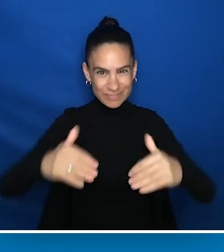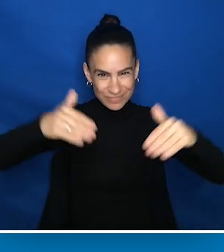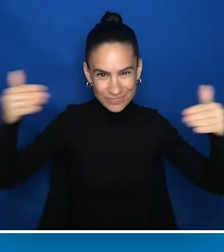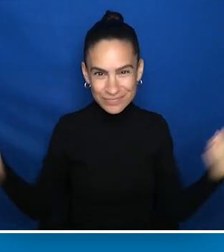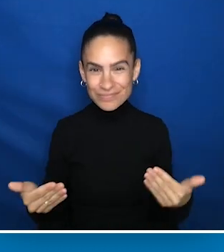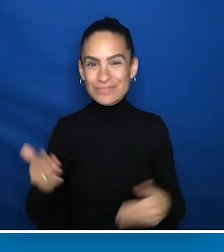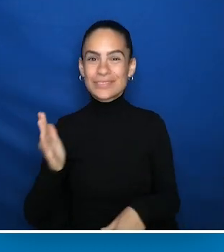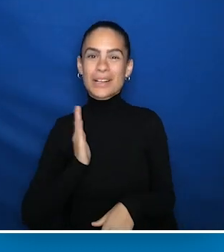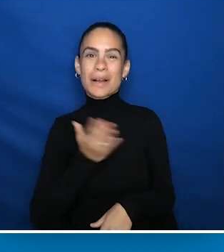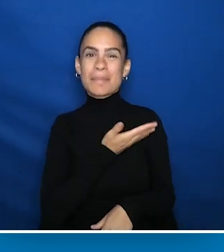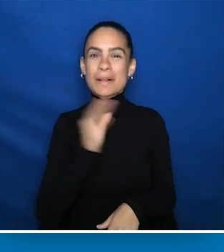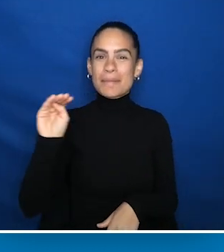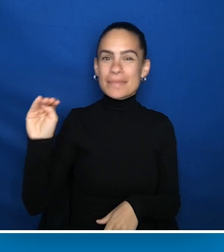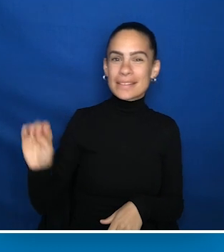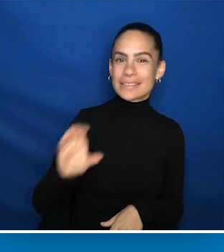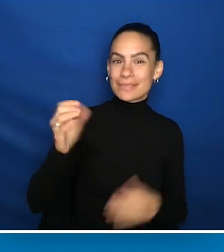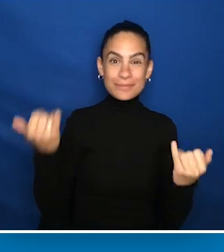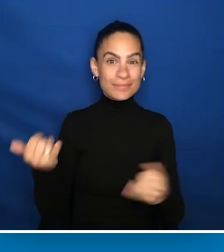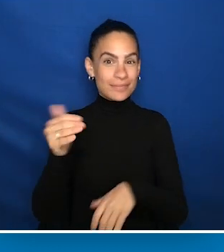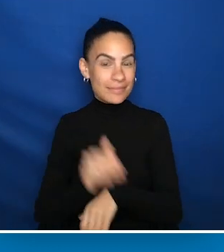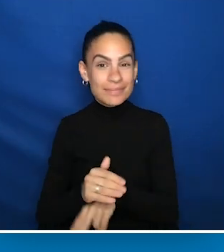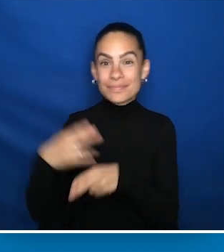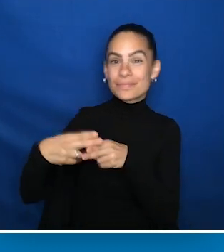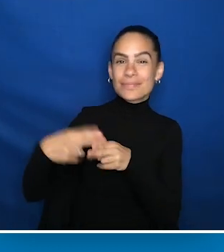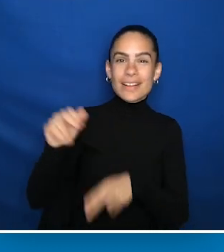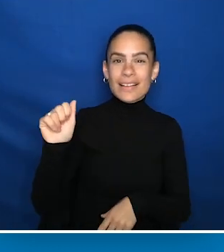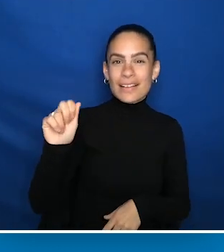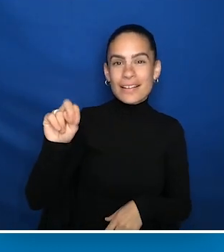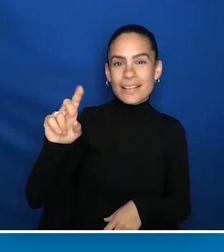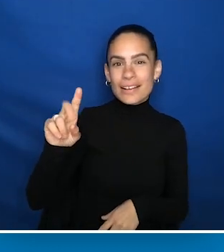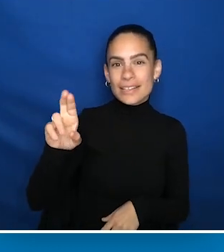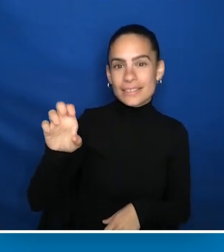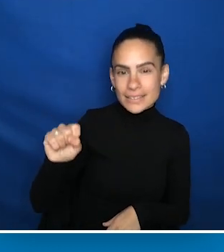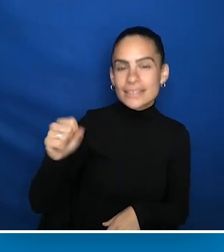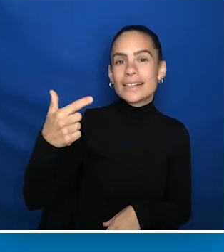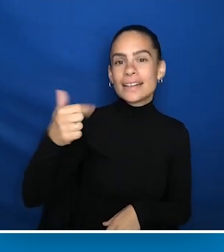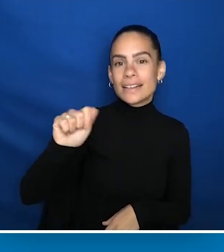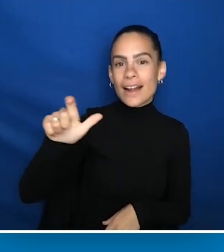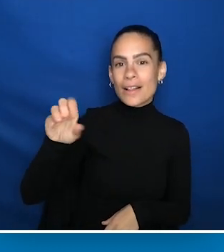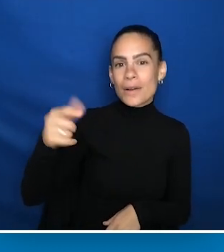I'm pleased now to introduce our emcee for the evening, Andrés Gallegos,